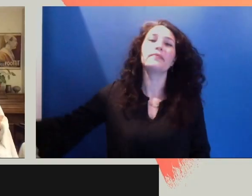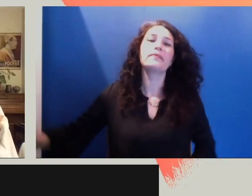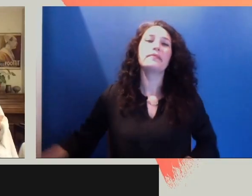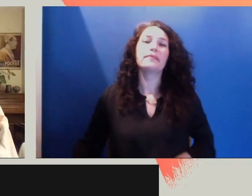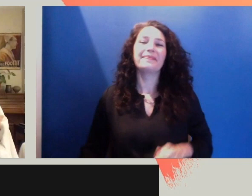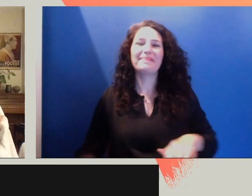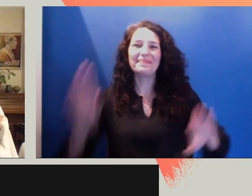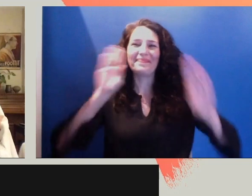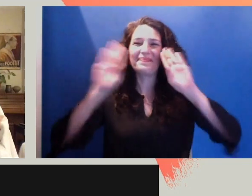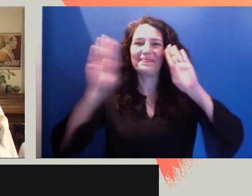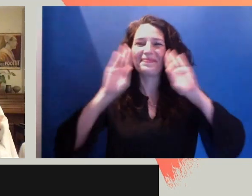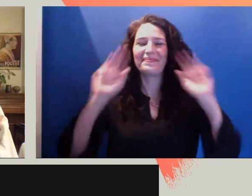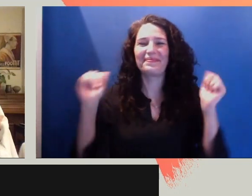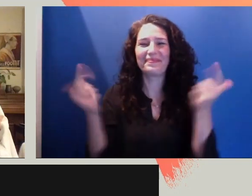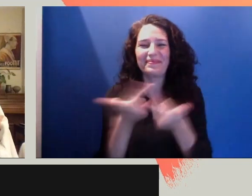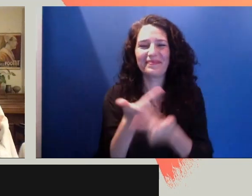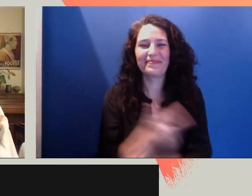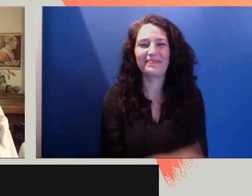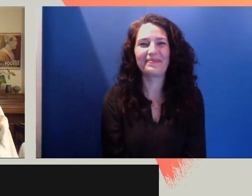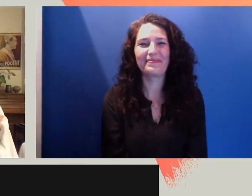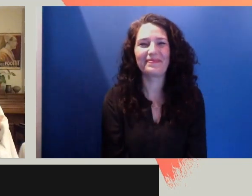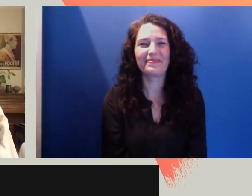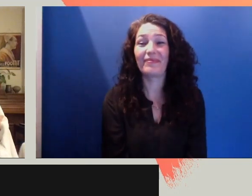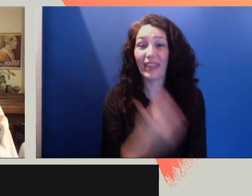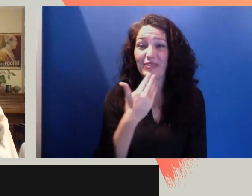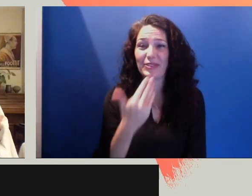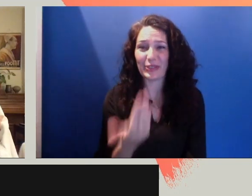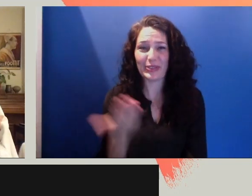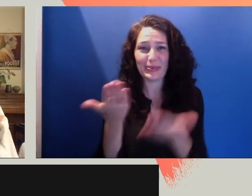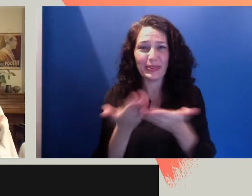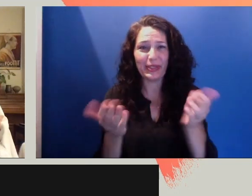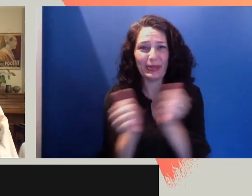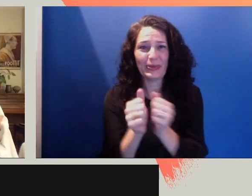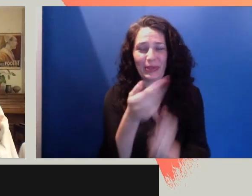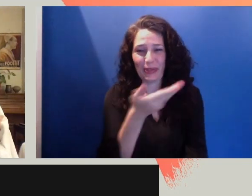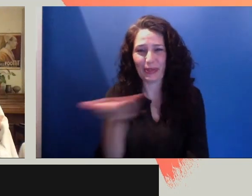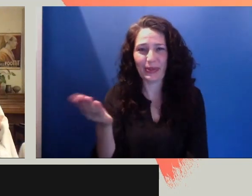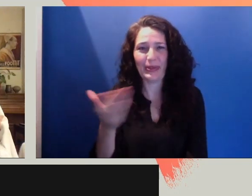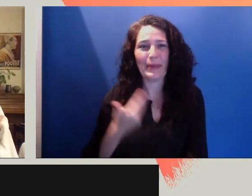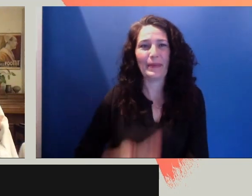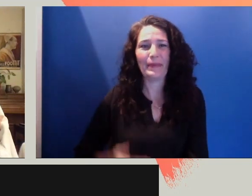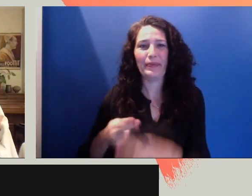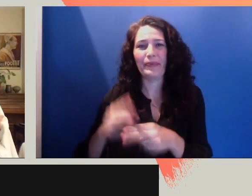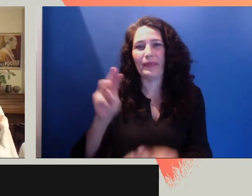Hello, everyone. It's so great to be here with you. My name is Carrie Lozano.